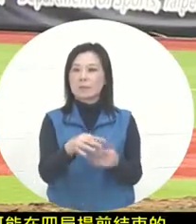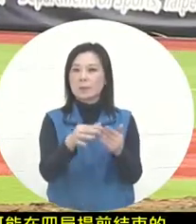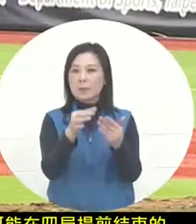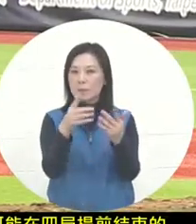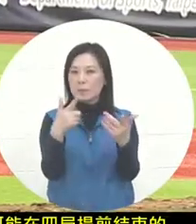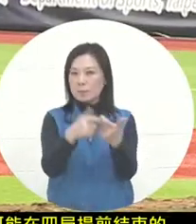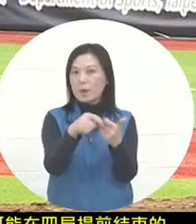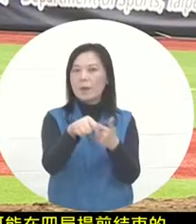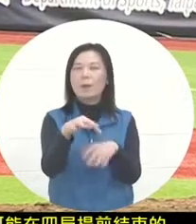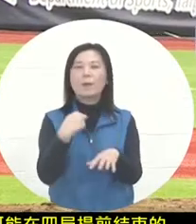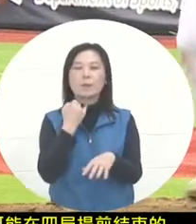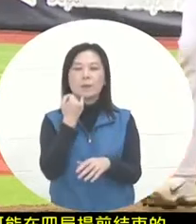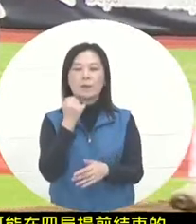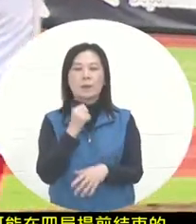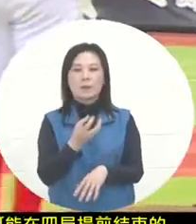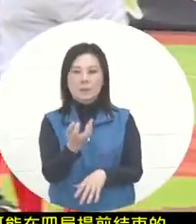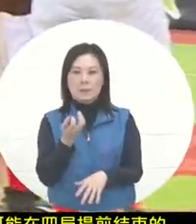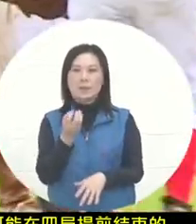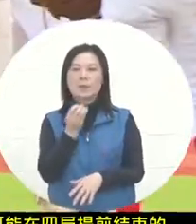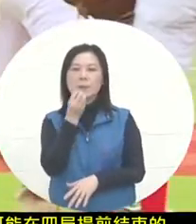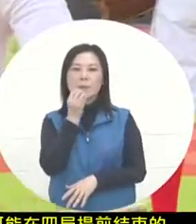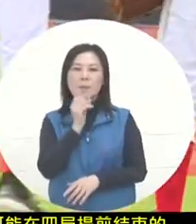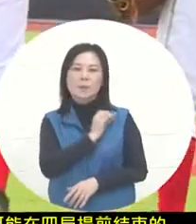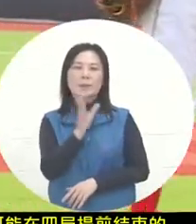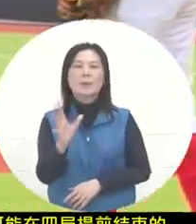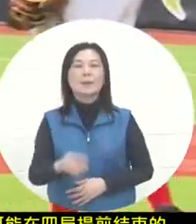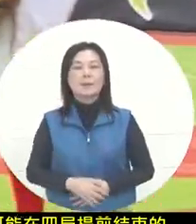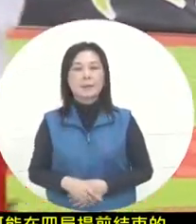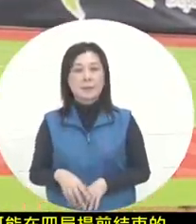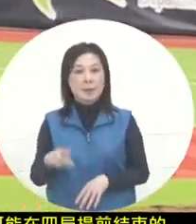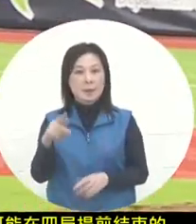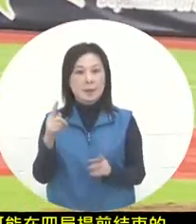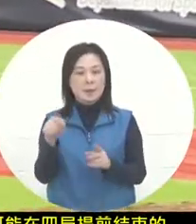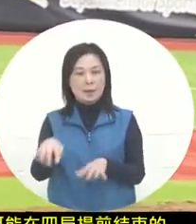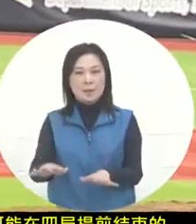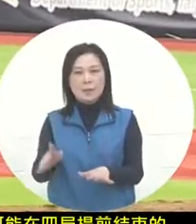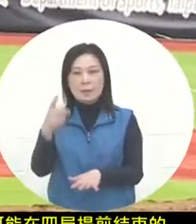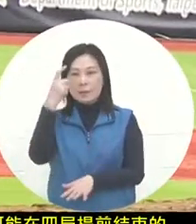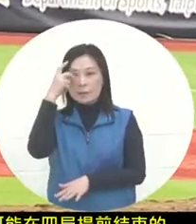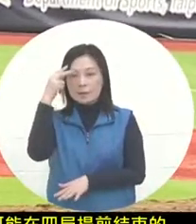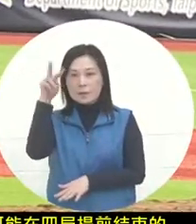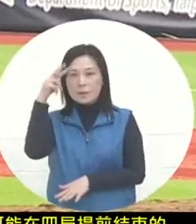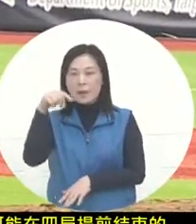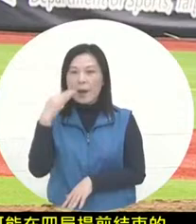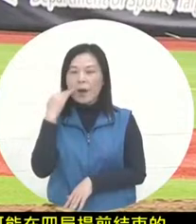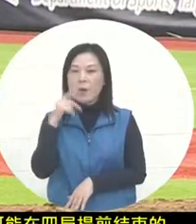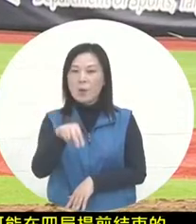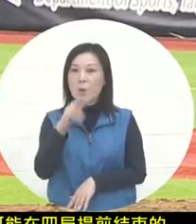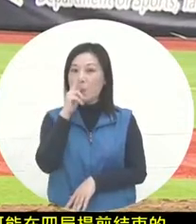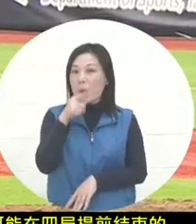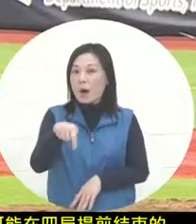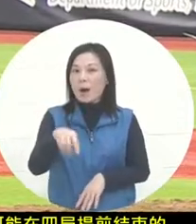, so this game is very important for Mexico's defense. It should not lose any more points, because if it loses more points, the pressure to chase points will increase in the first half of the fourth